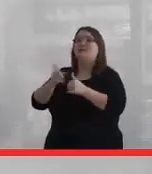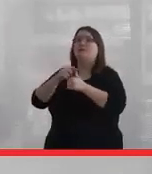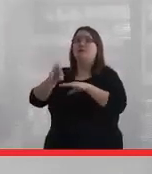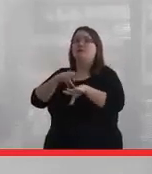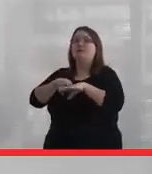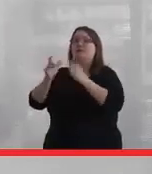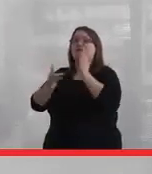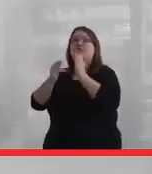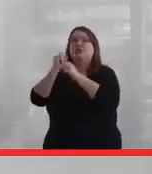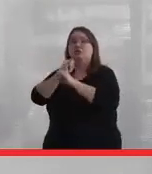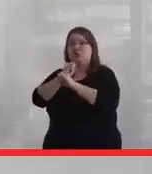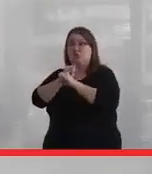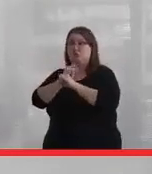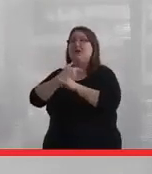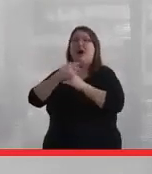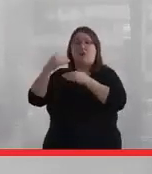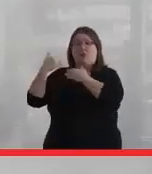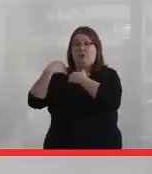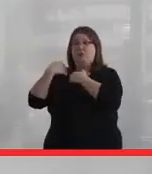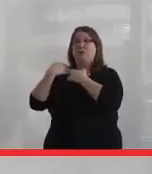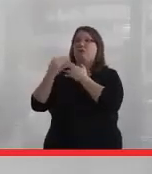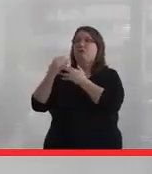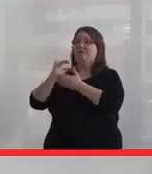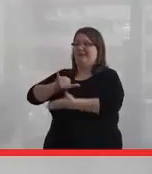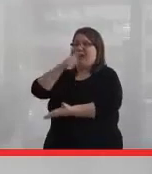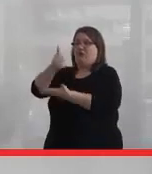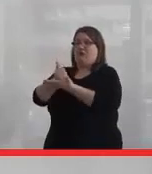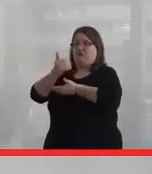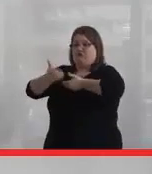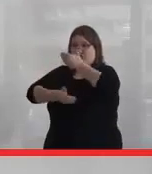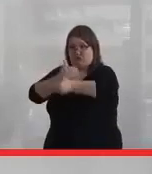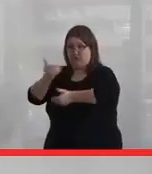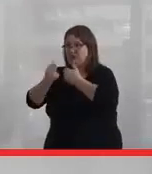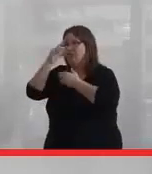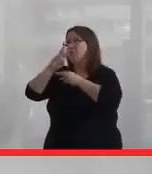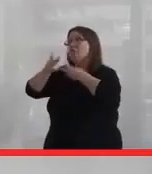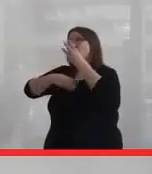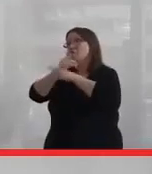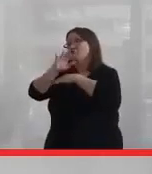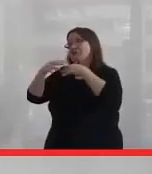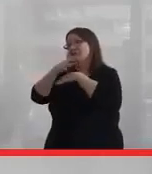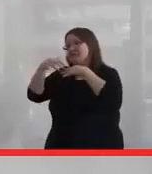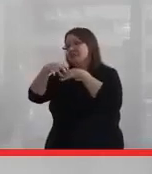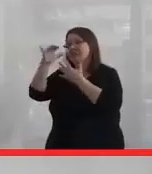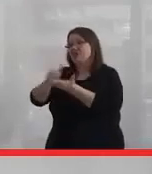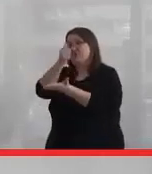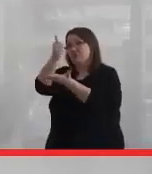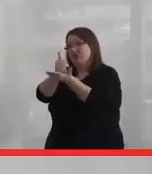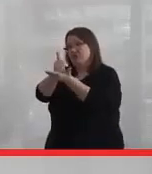I was responsible for putting FNTI through an accreditation process for World Indigenous accreditation.